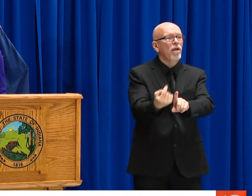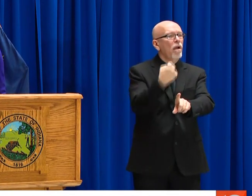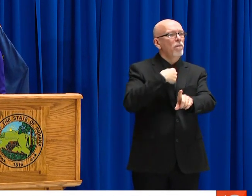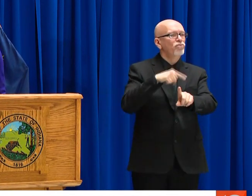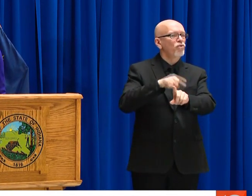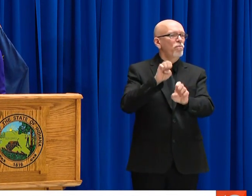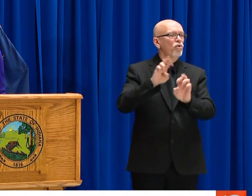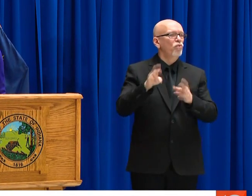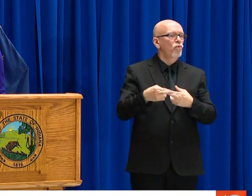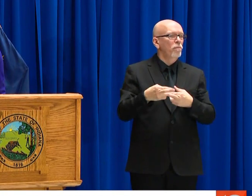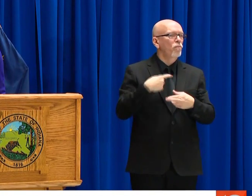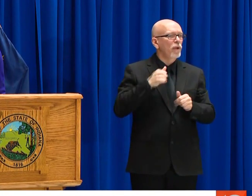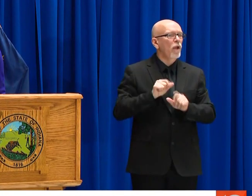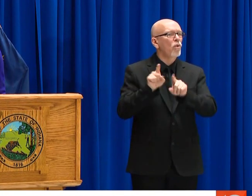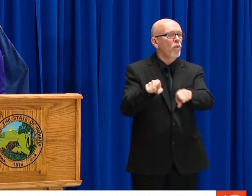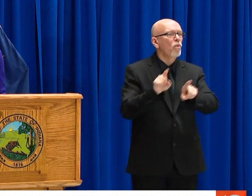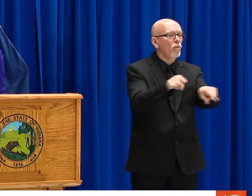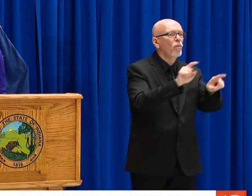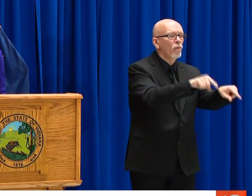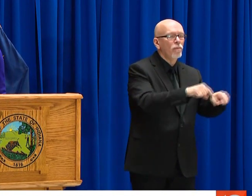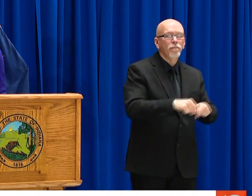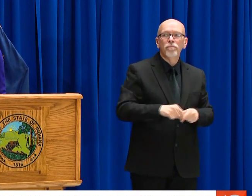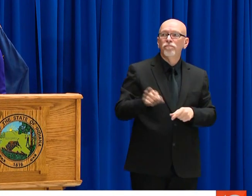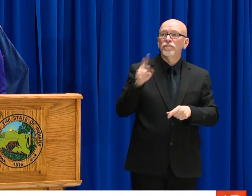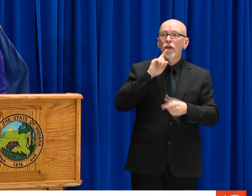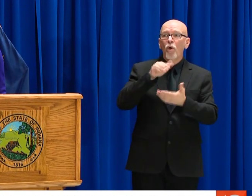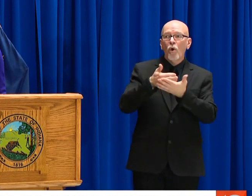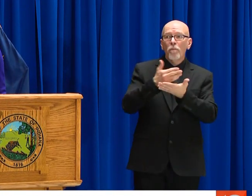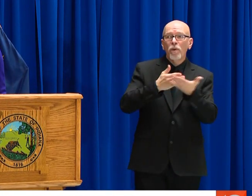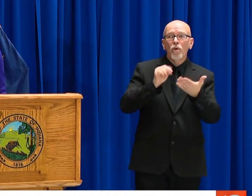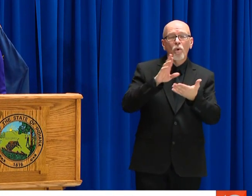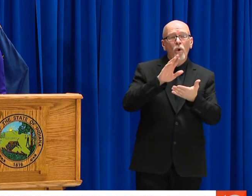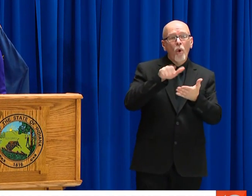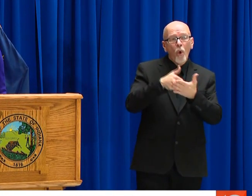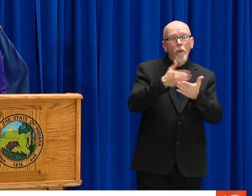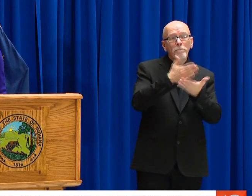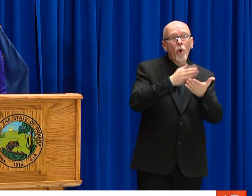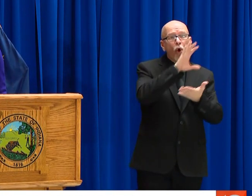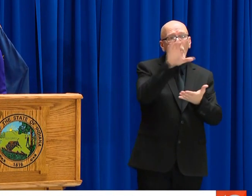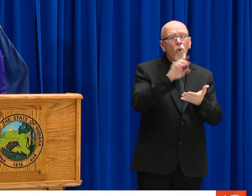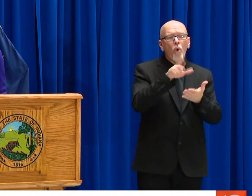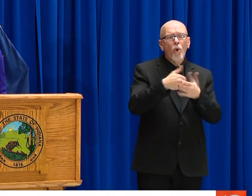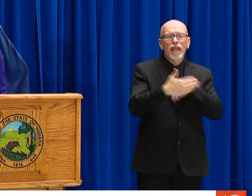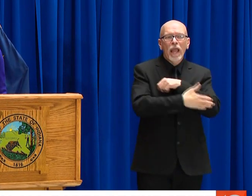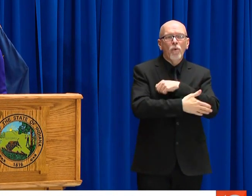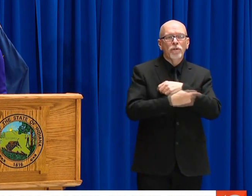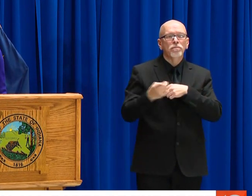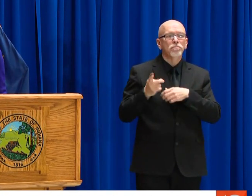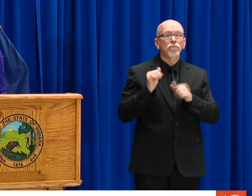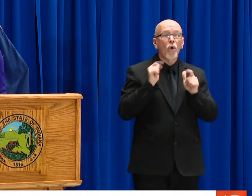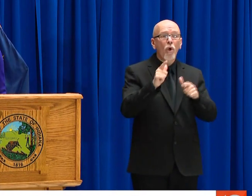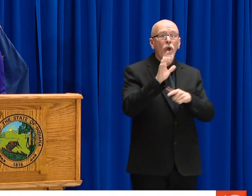DOC OR DEPARTMENT OF CORRECTIONS FACILITIES, LONG-TERM CARE FACILITIES, RESIDENT FACILITIES AND TEST PEOPLE IN THE FACILITY SO THEY DON'T HAVE TO COME TO